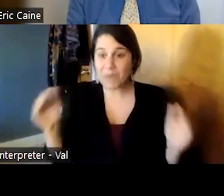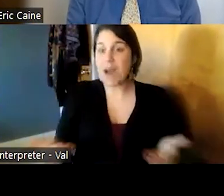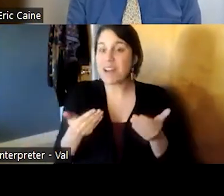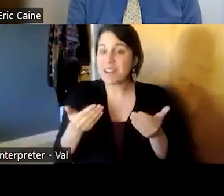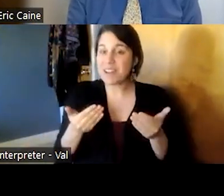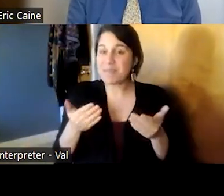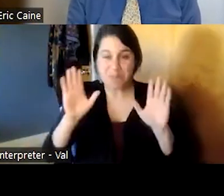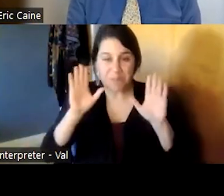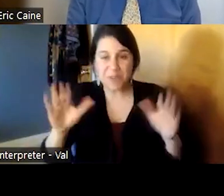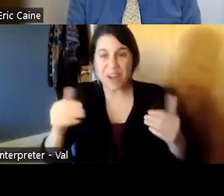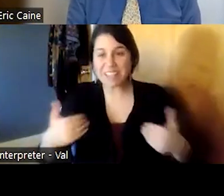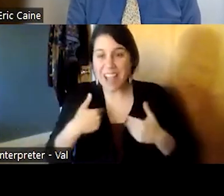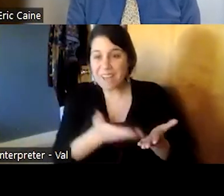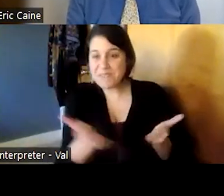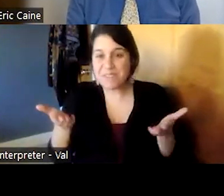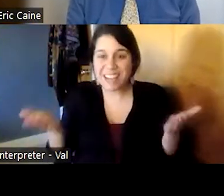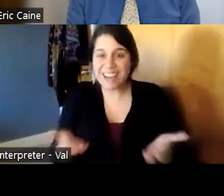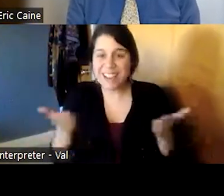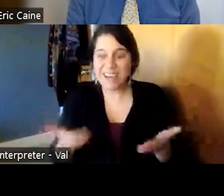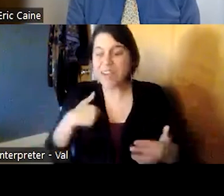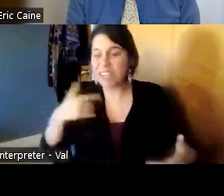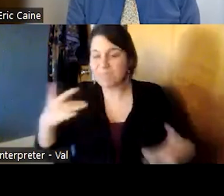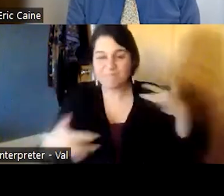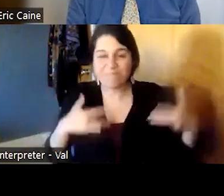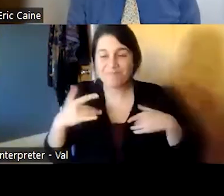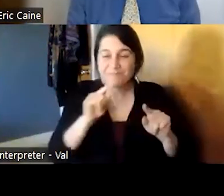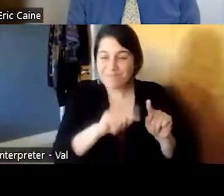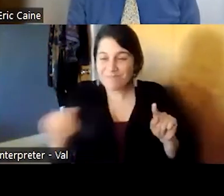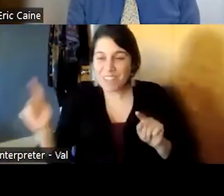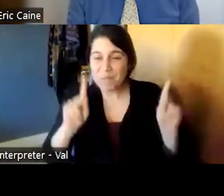great to think about how these very creative people have taken the principles in the spirit